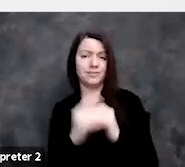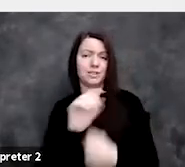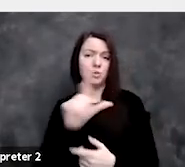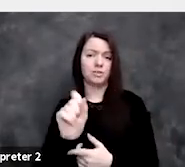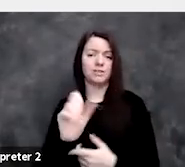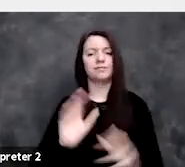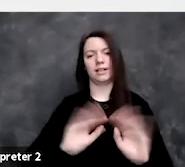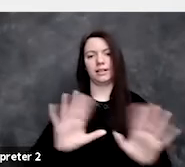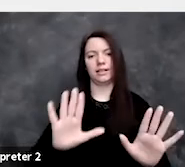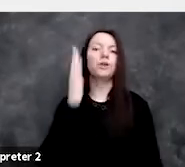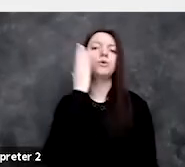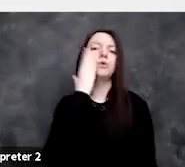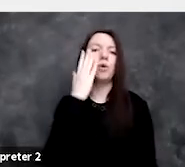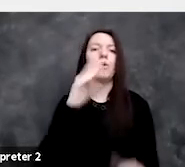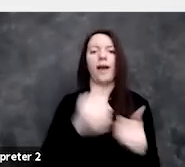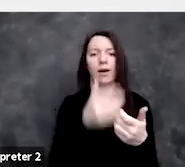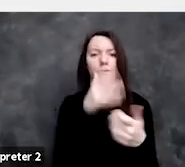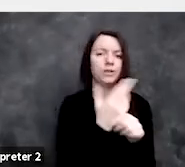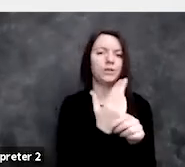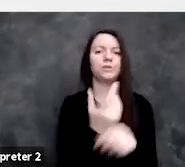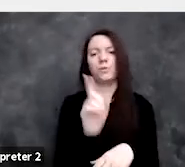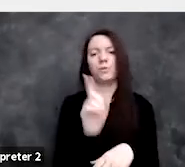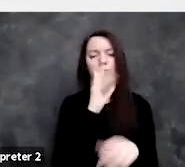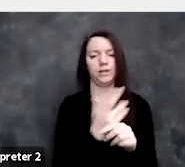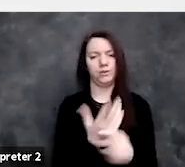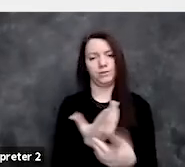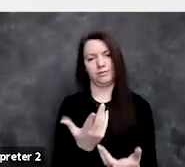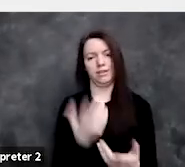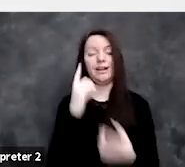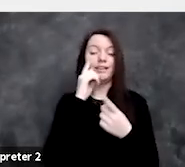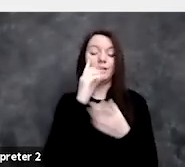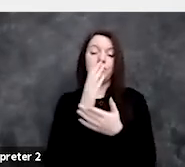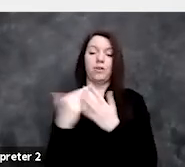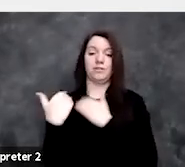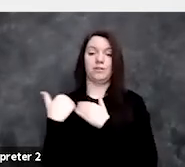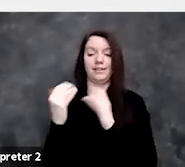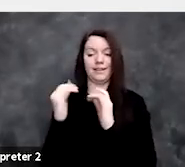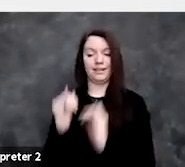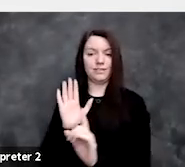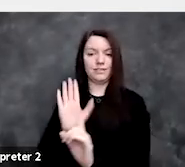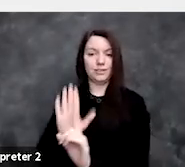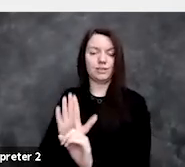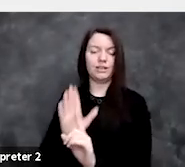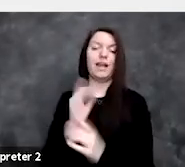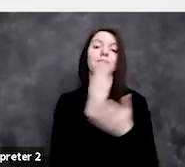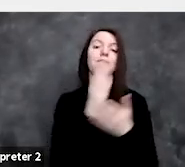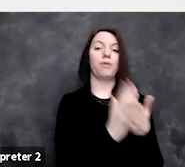so I think part of it is individual, and I think part of it is the responsibility of a company,